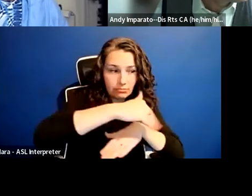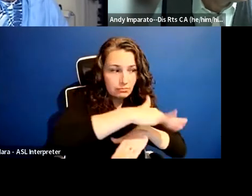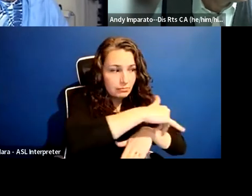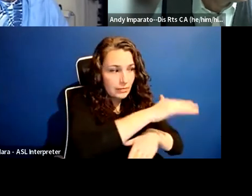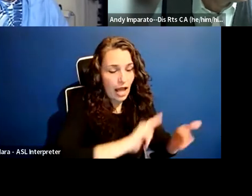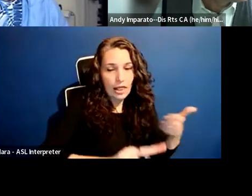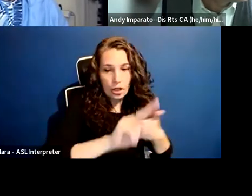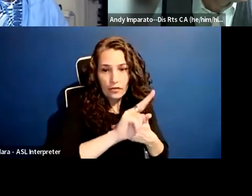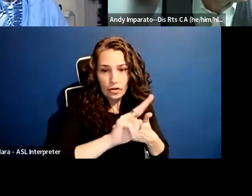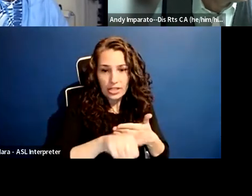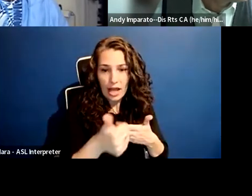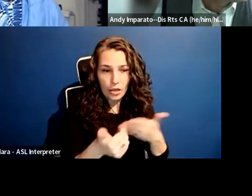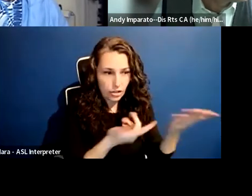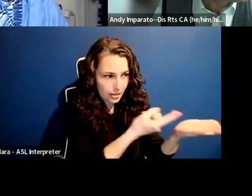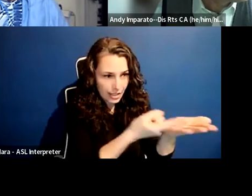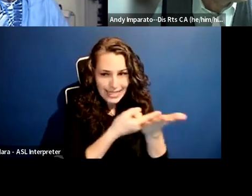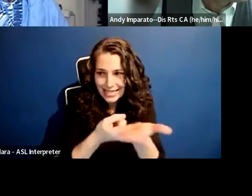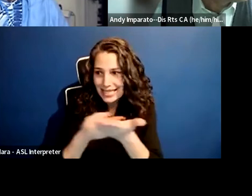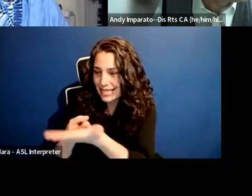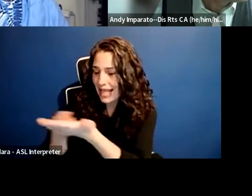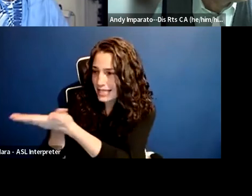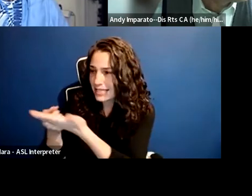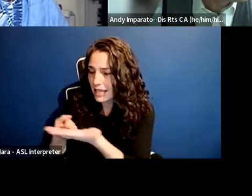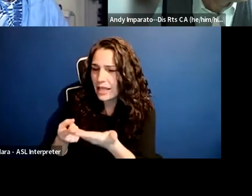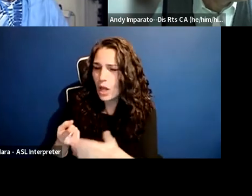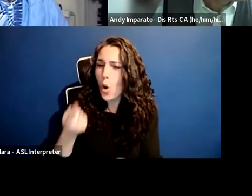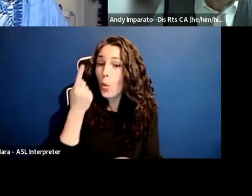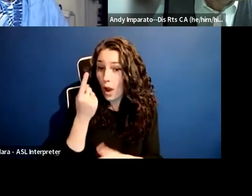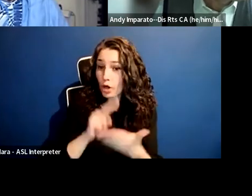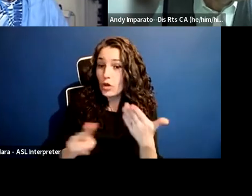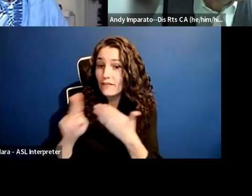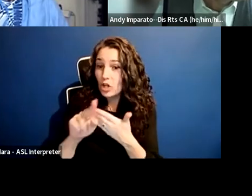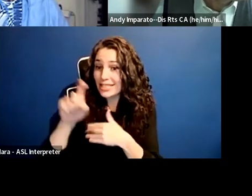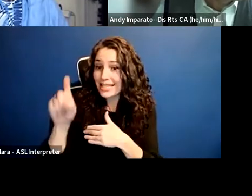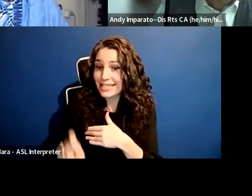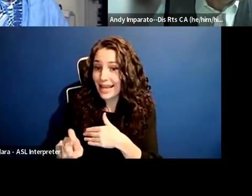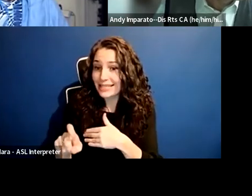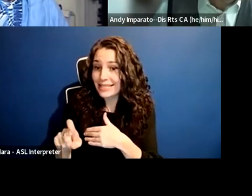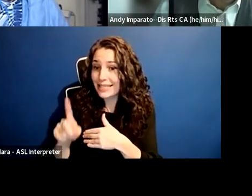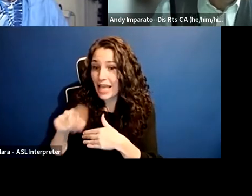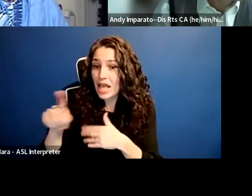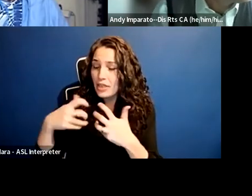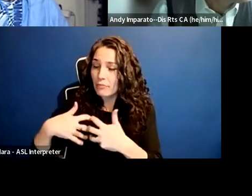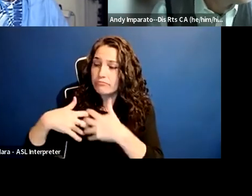They talked to one university in Texas that had started a similar program,